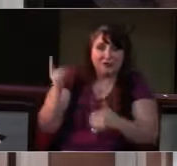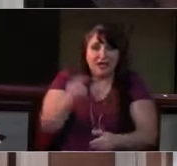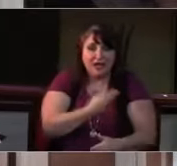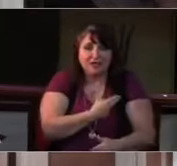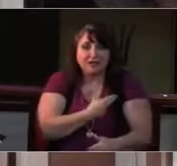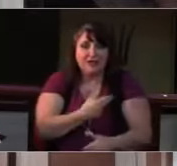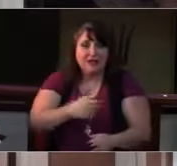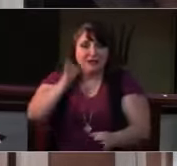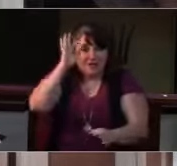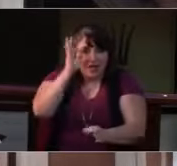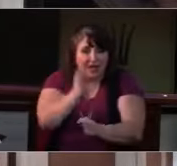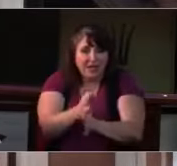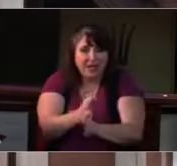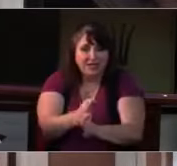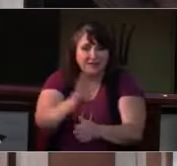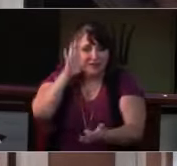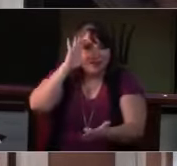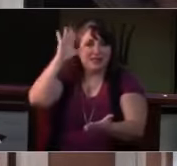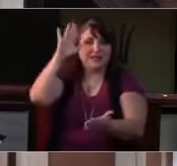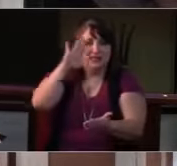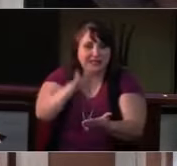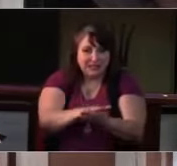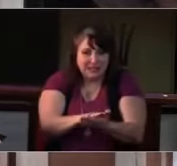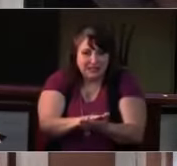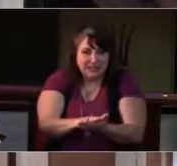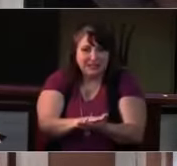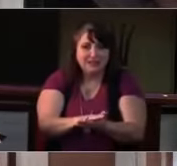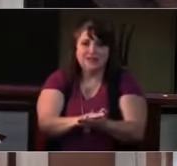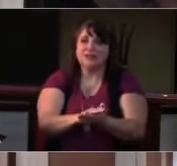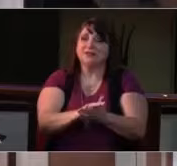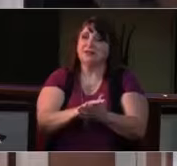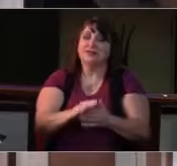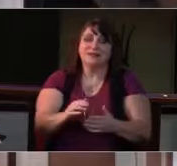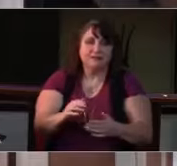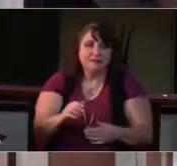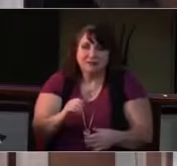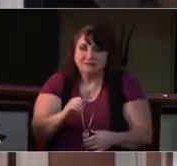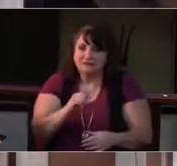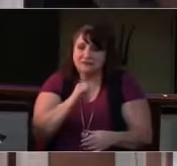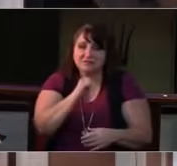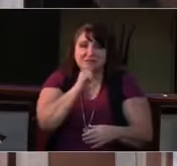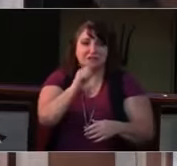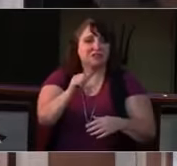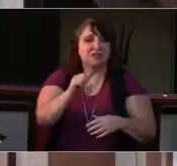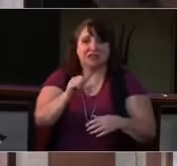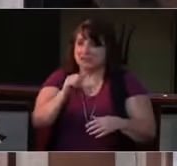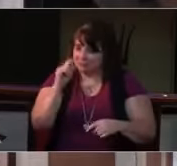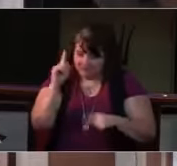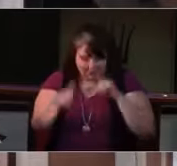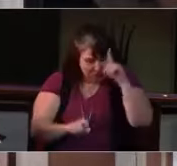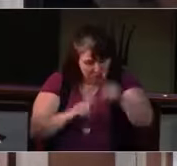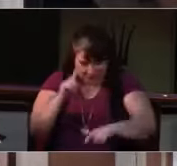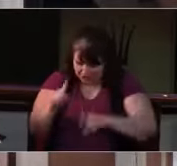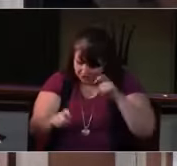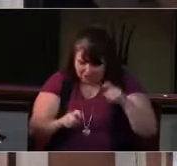has redeemed us by his blood."